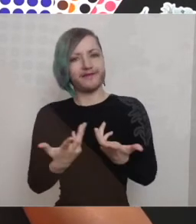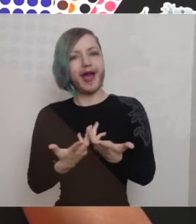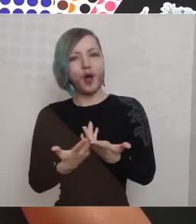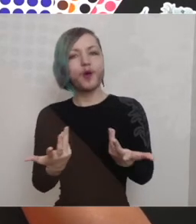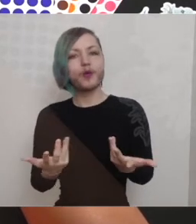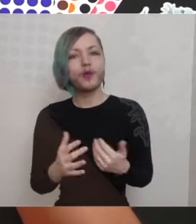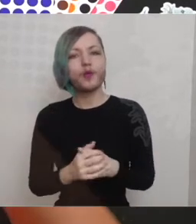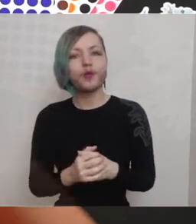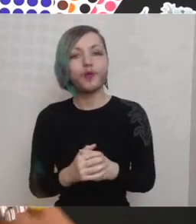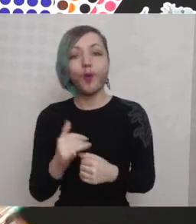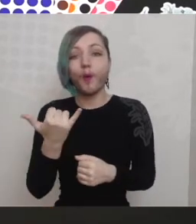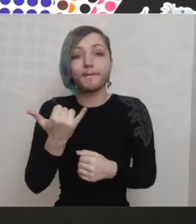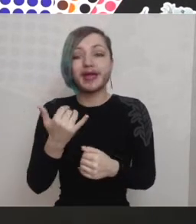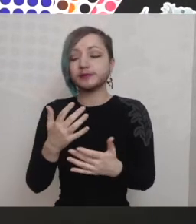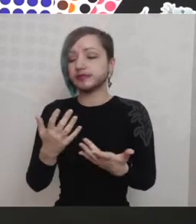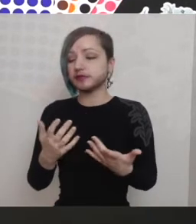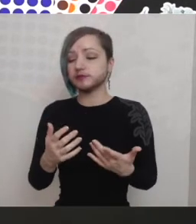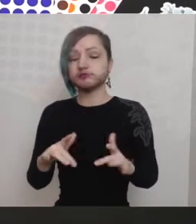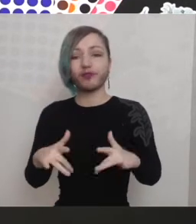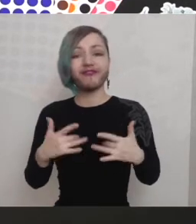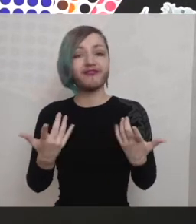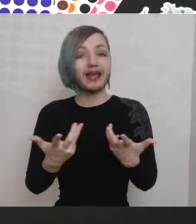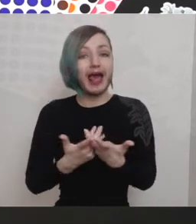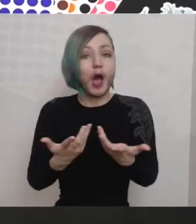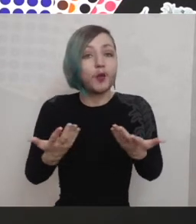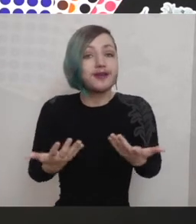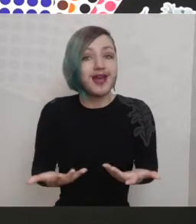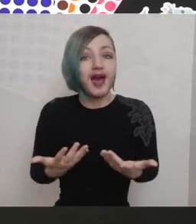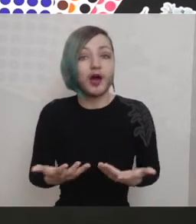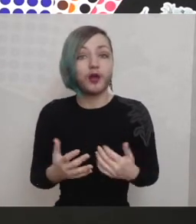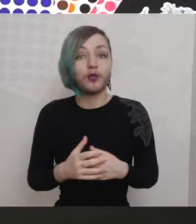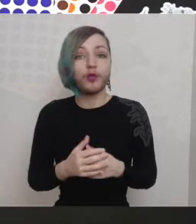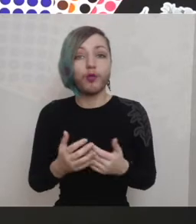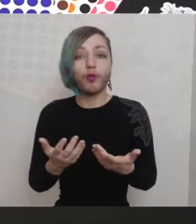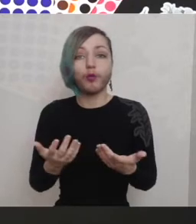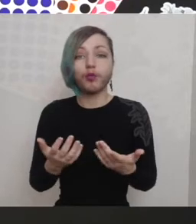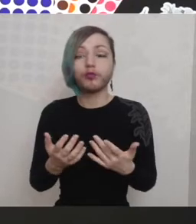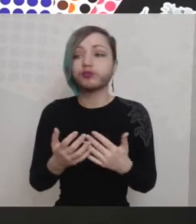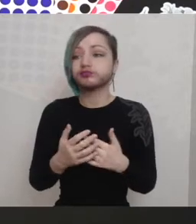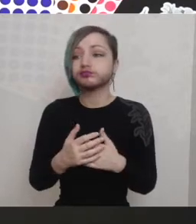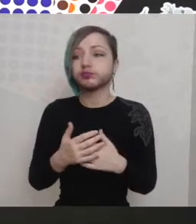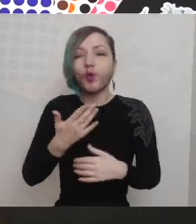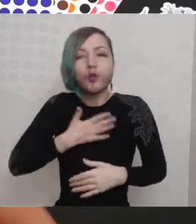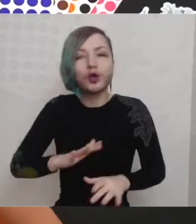you are at the moment how you're feeling at the moment or how you might want to feel in the future